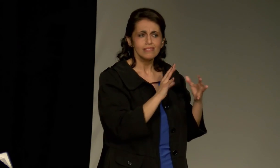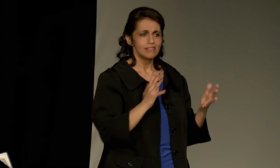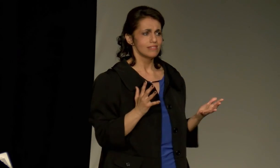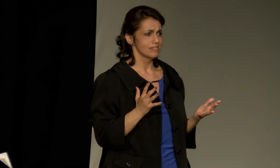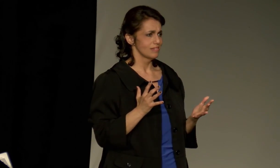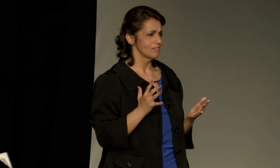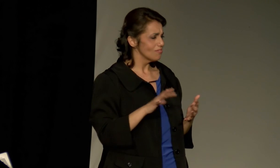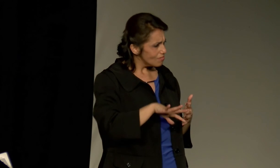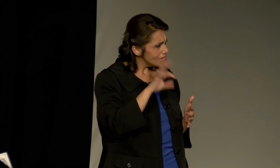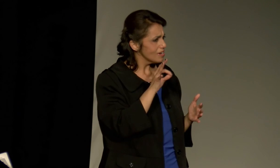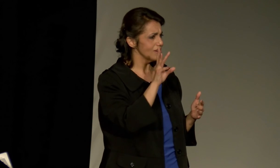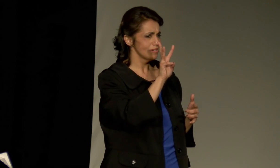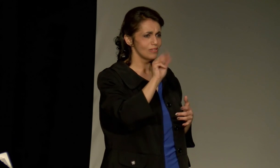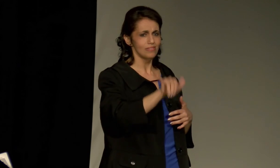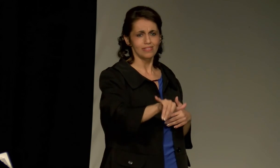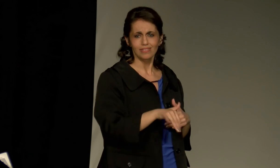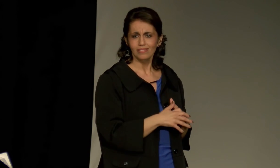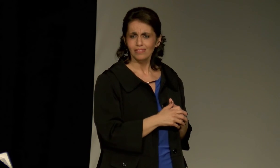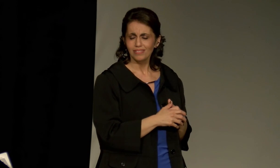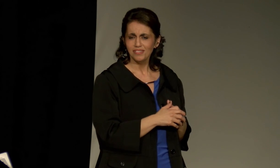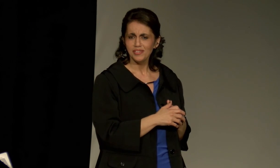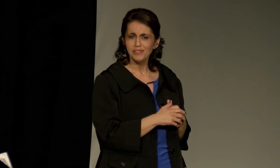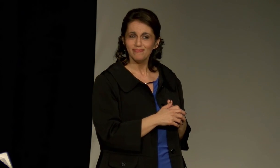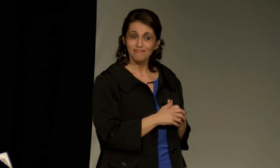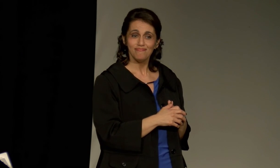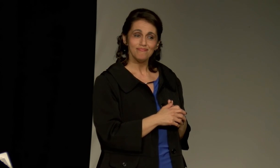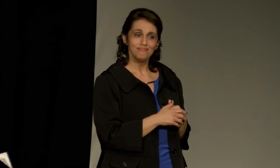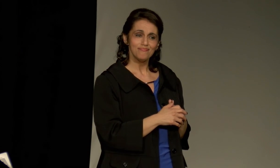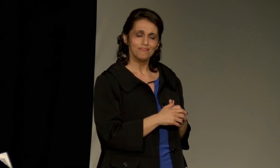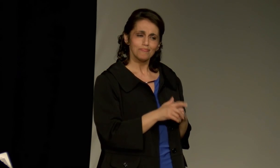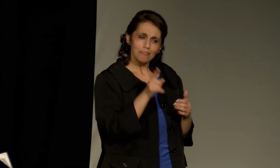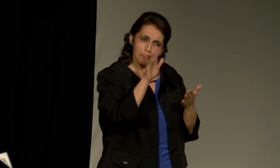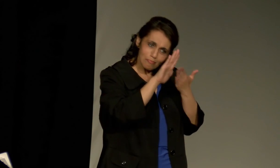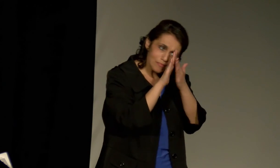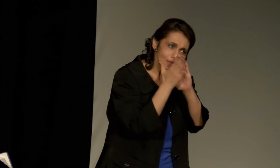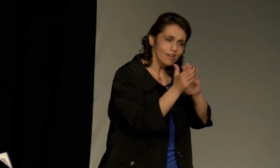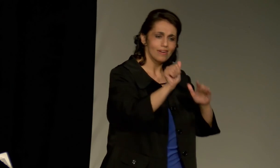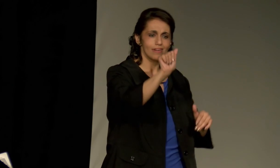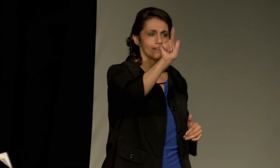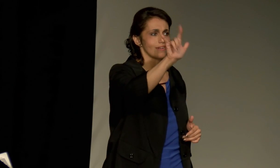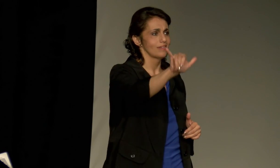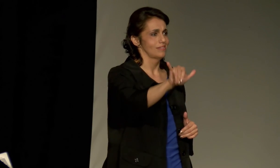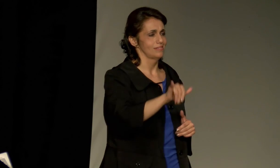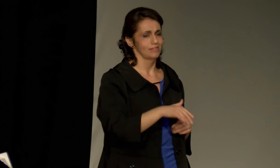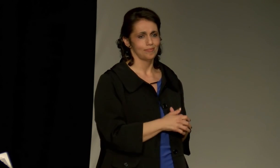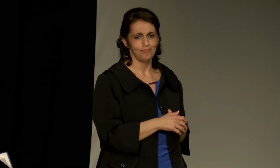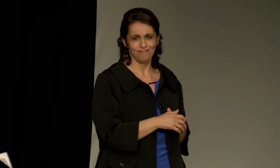know them. Get to know them as a person. Find a way to make that connection.